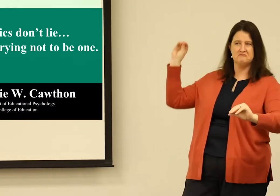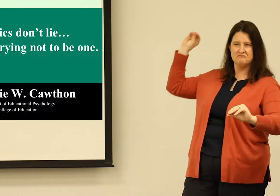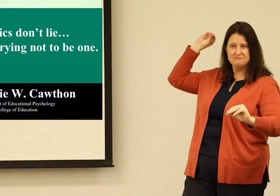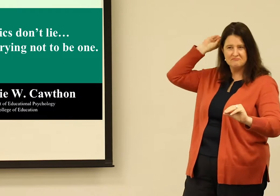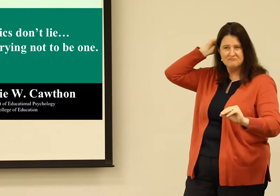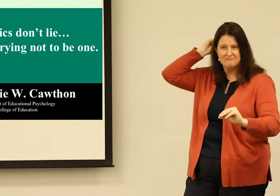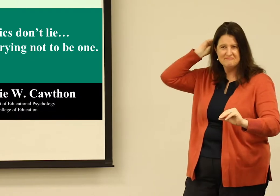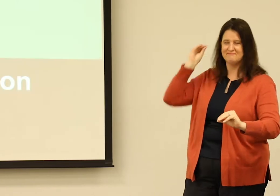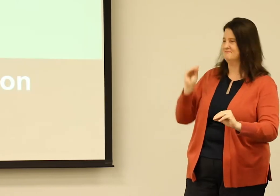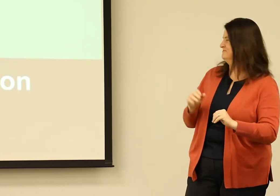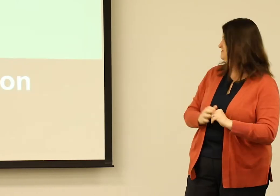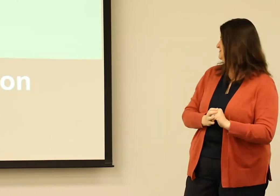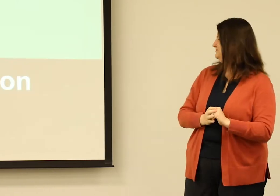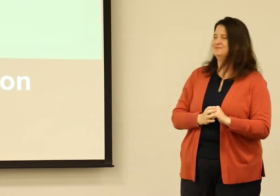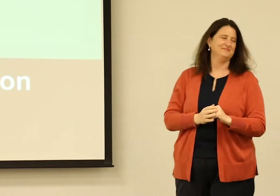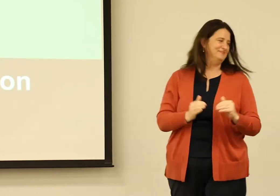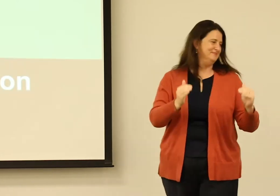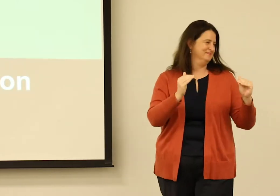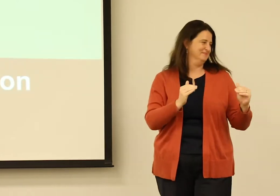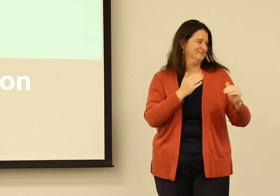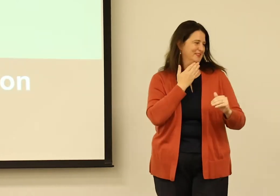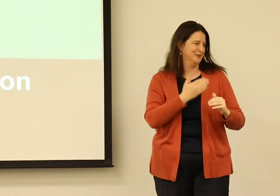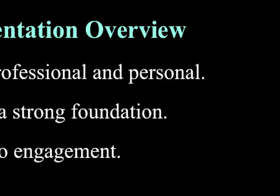So keep that in mind as we go through this presentation.